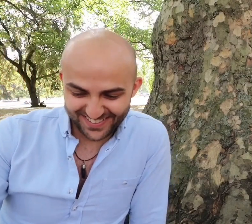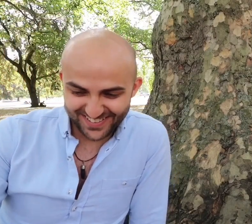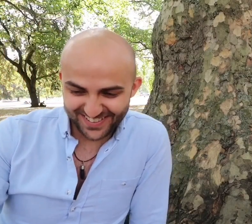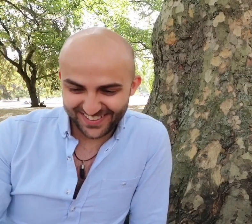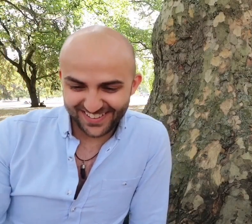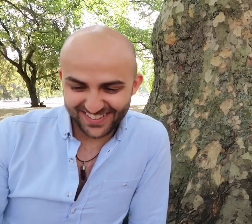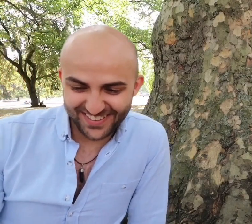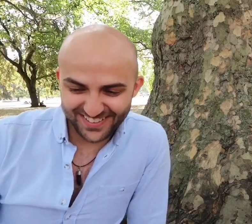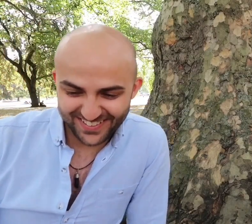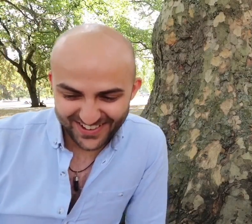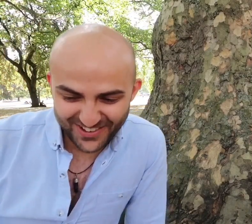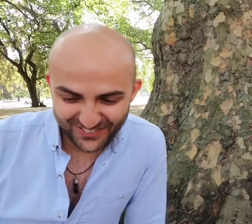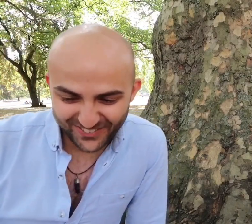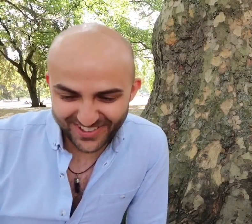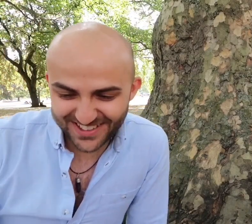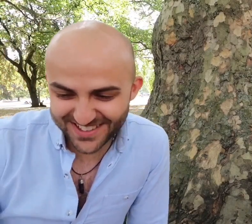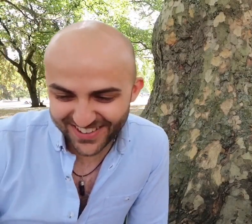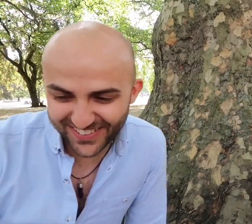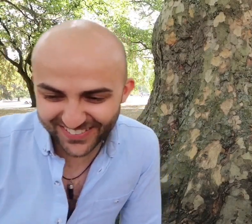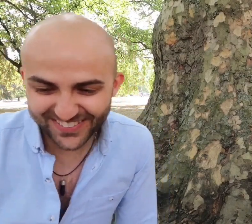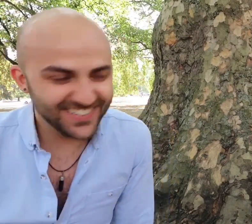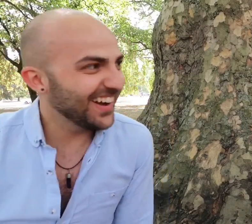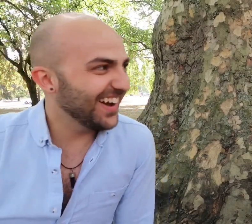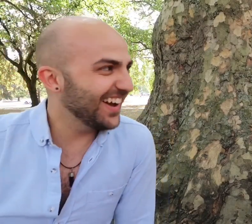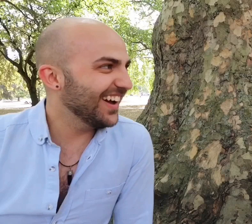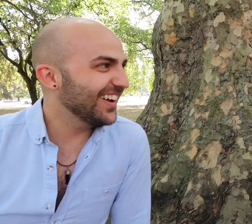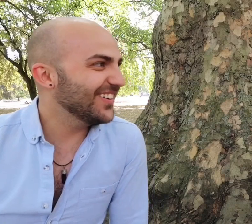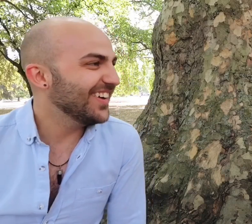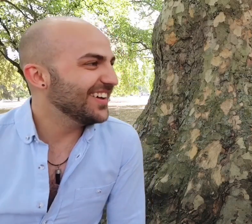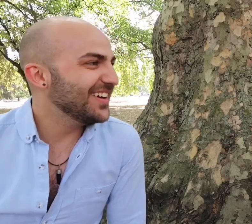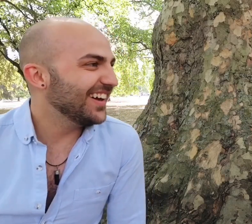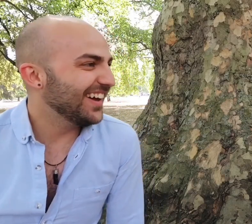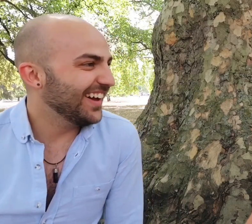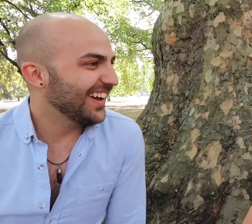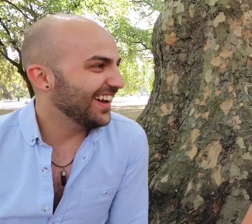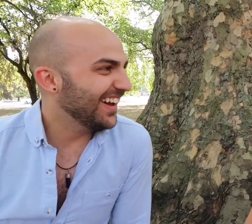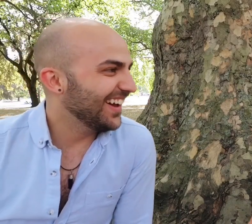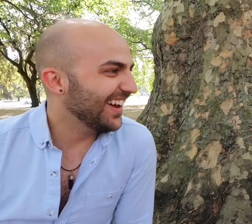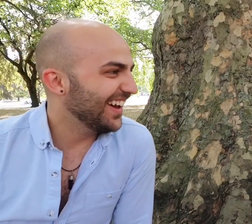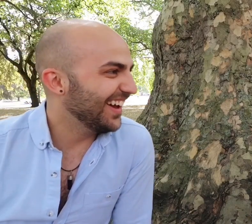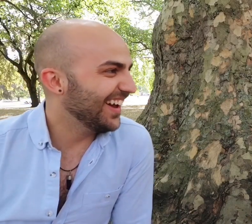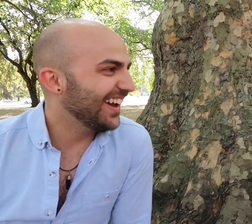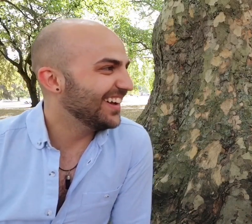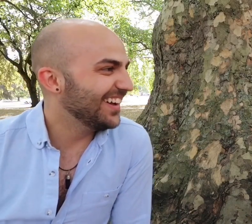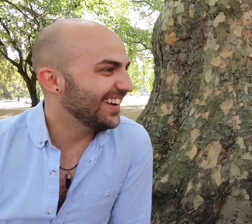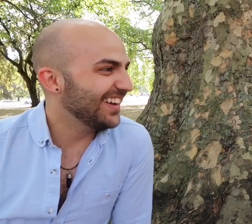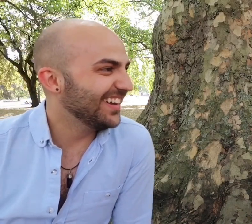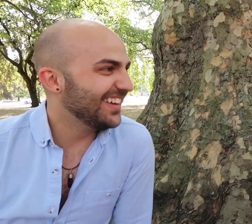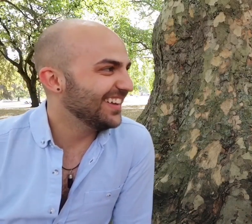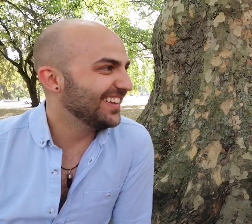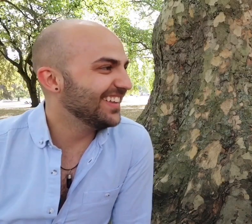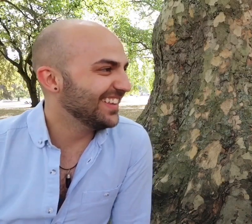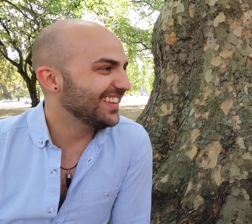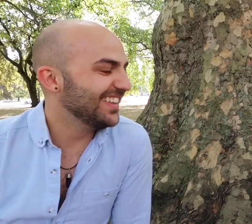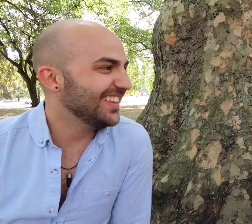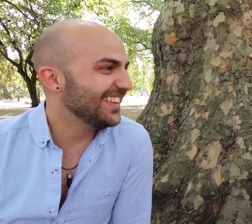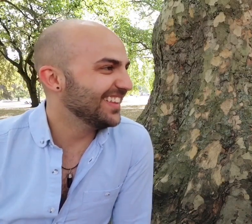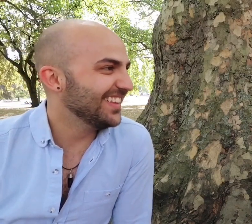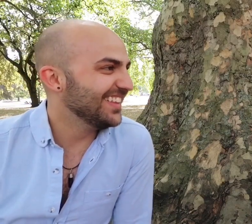choose such epic locations, so today we're in St James's Park and when we first had our first heart-to-heart I have mentioned in the introduction that we did the first